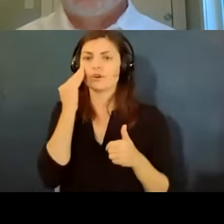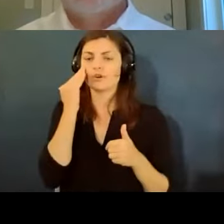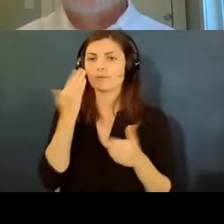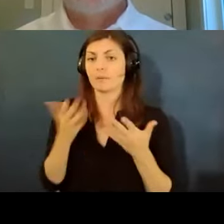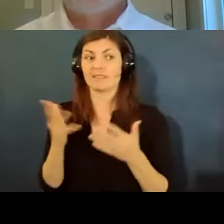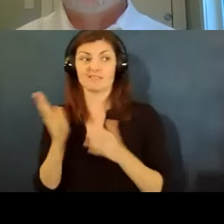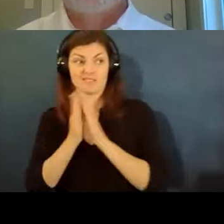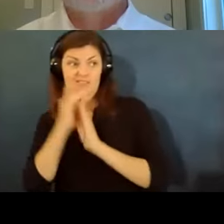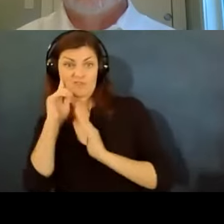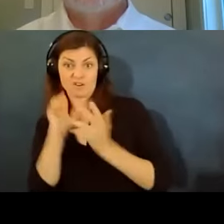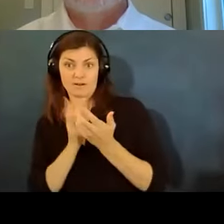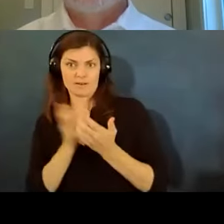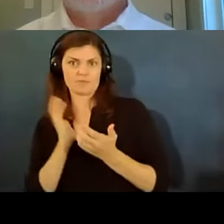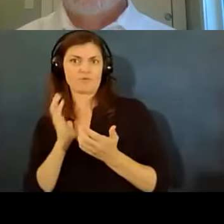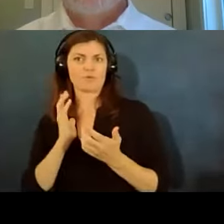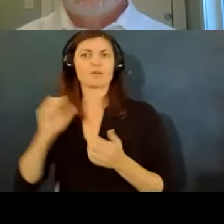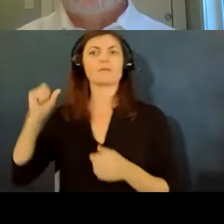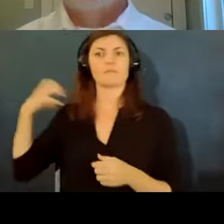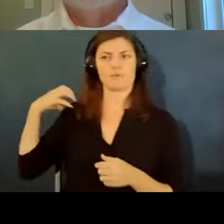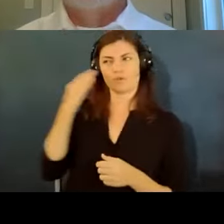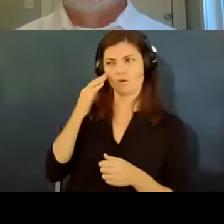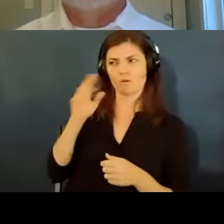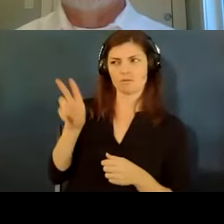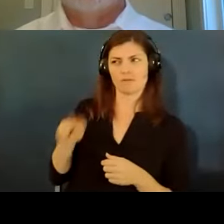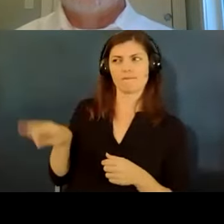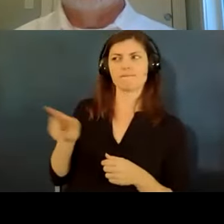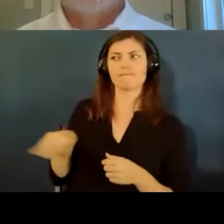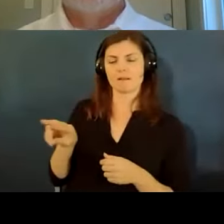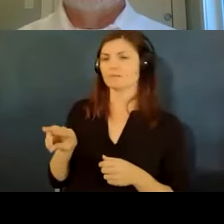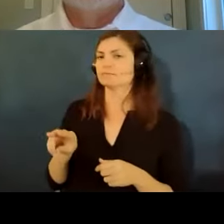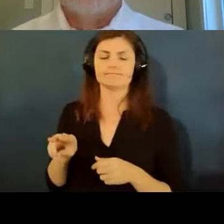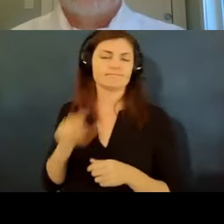and the employer knows about it so they may have this information but they're not supposed to just